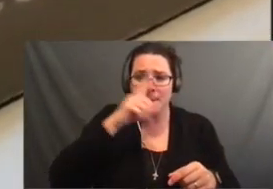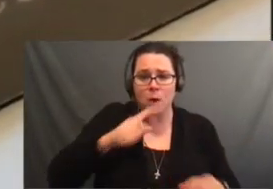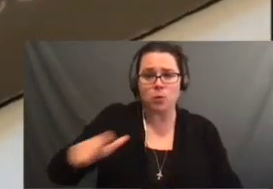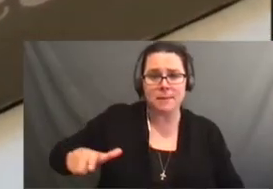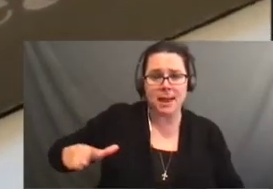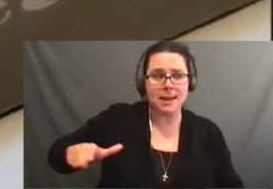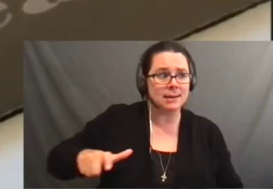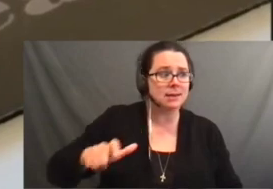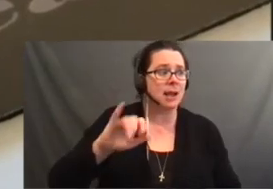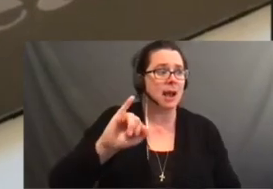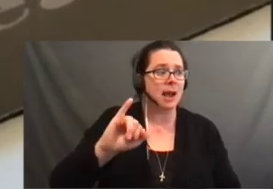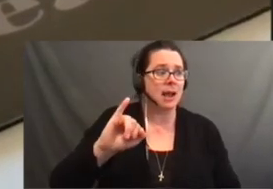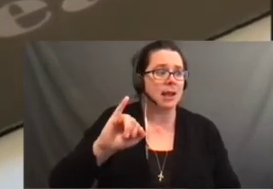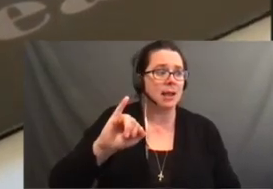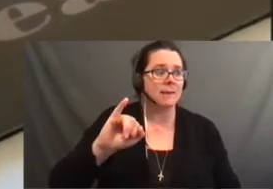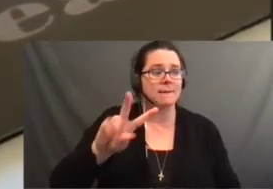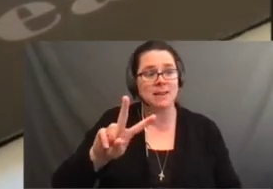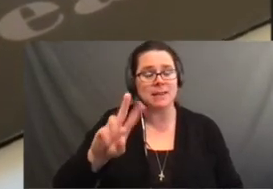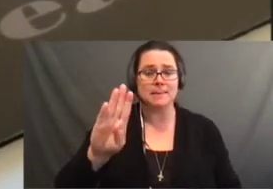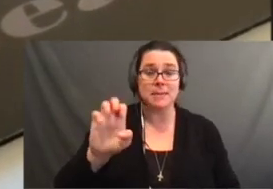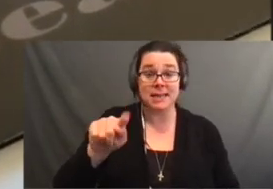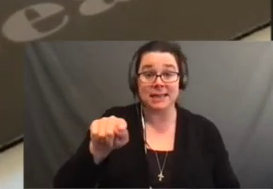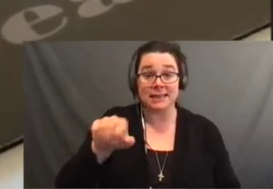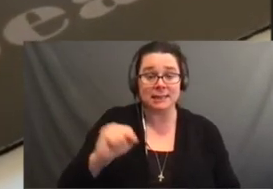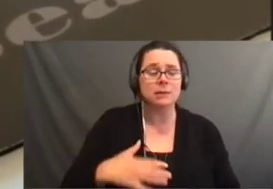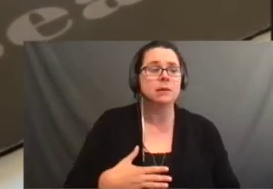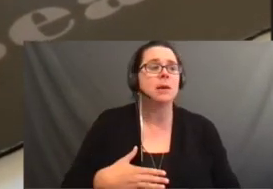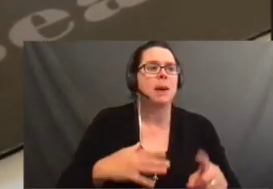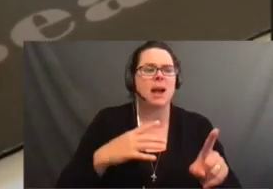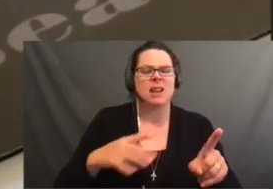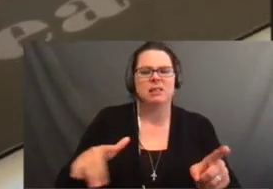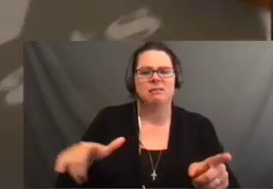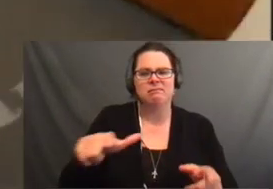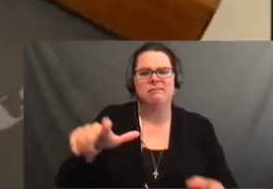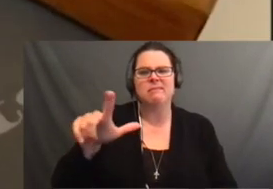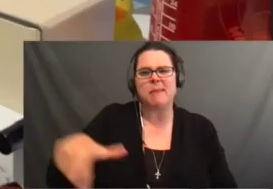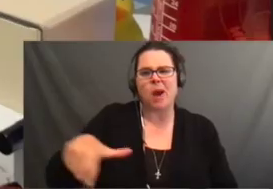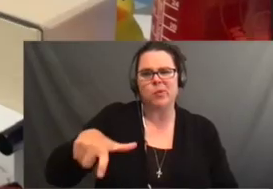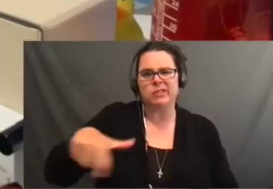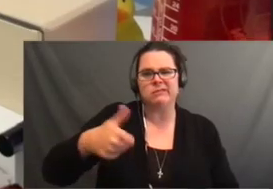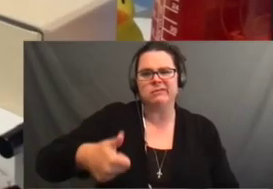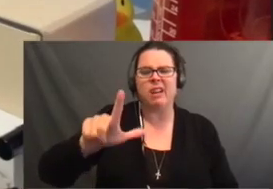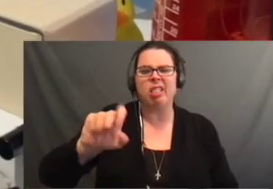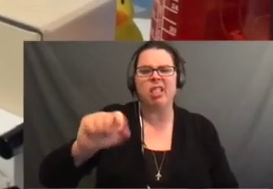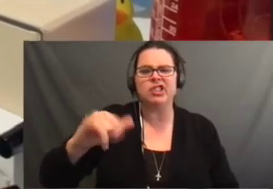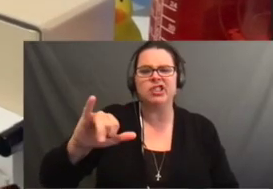we had a few people that accidentally went to the wrong Zoom meeting.